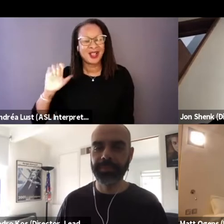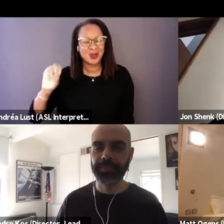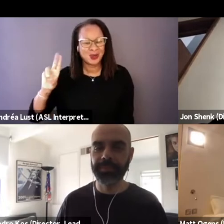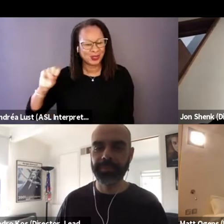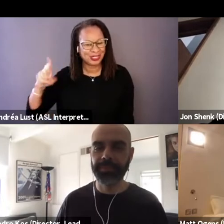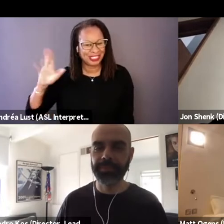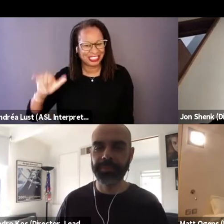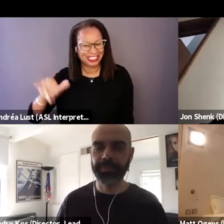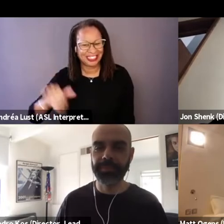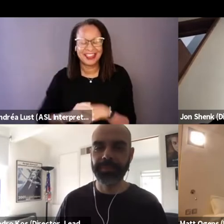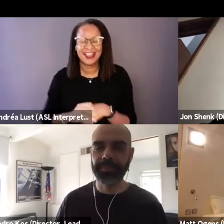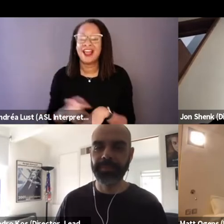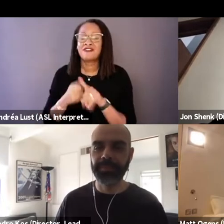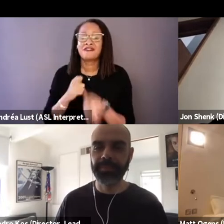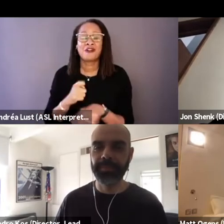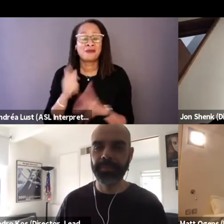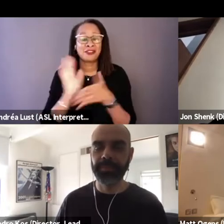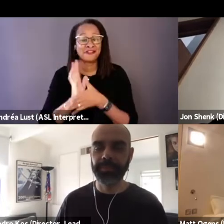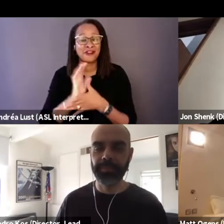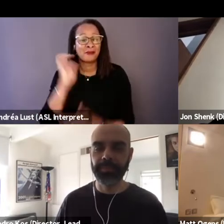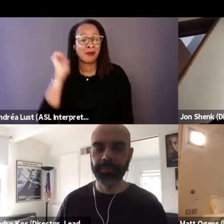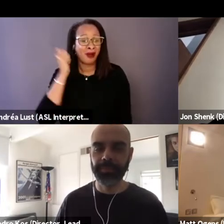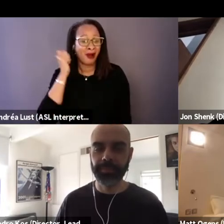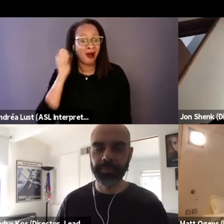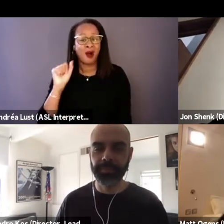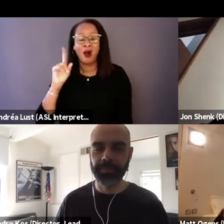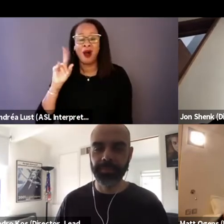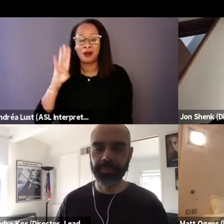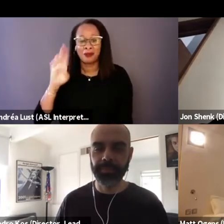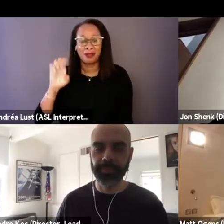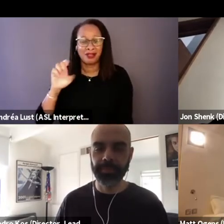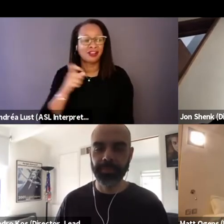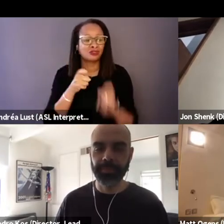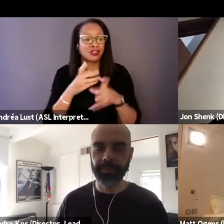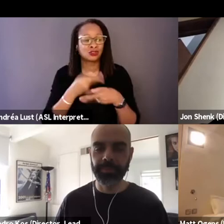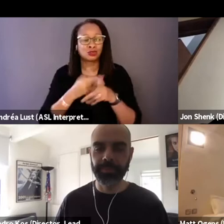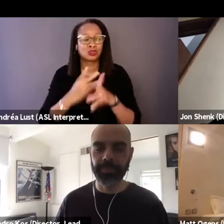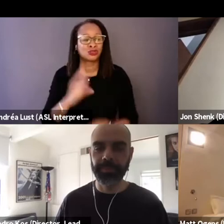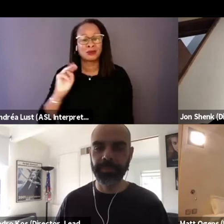from the film Audible, director, producer, Matt Ogens. Hi.